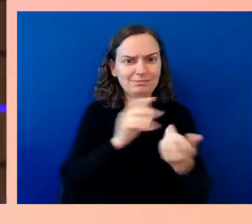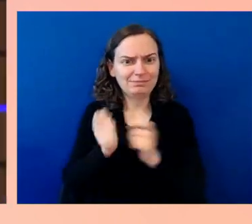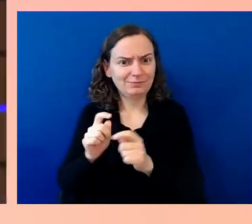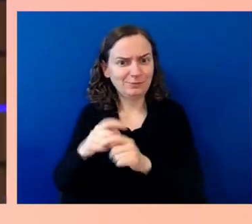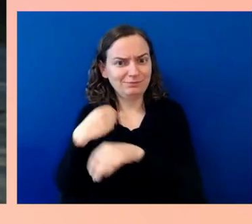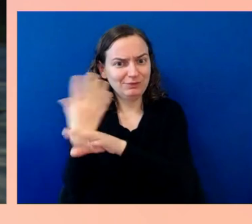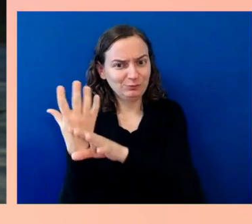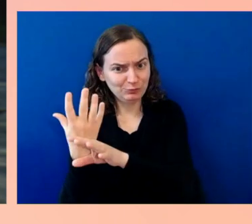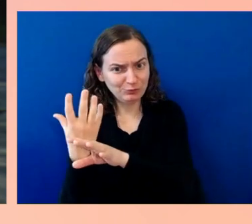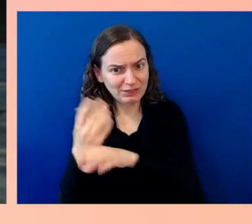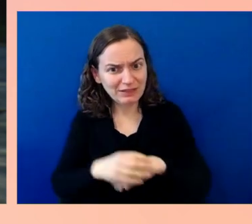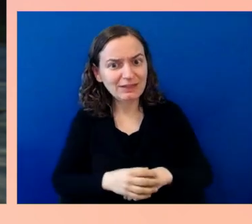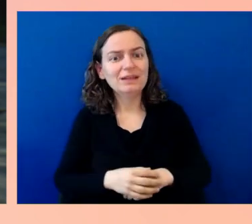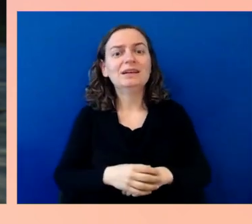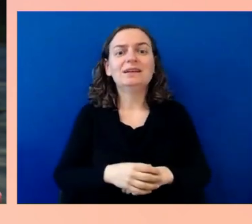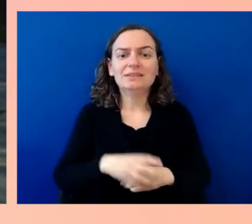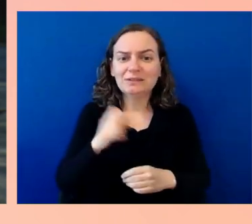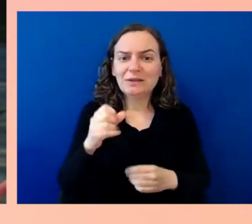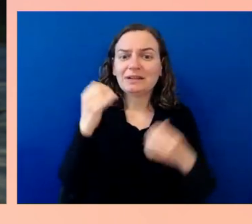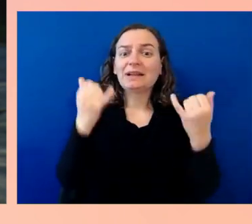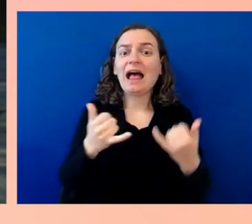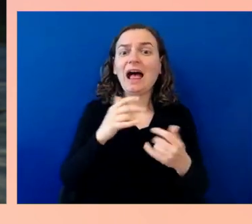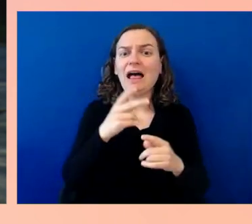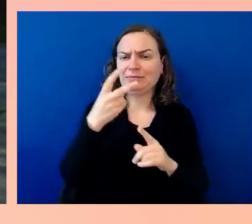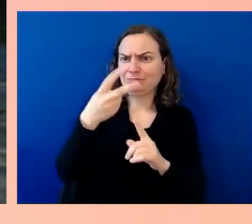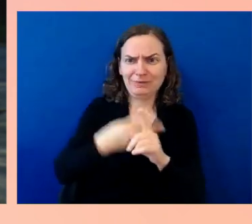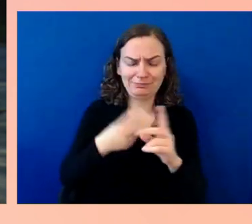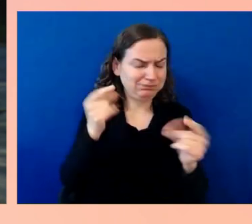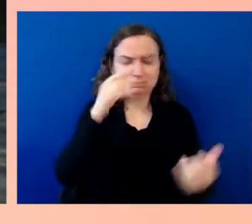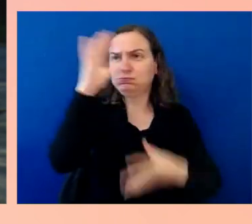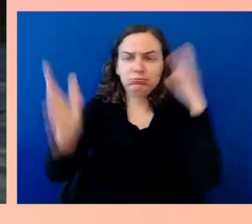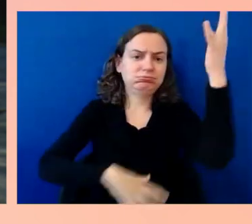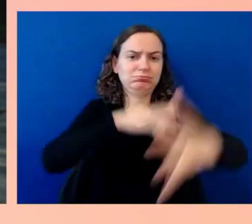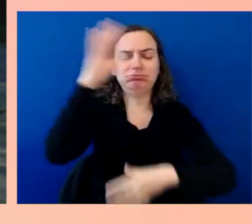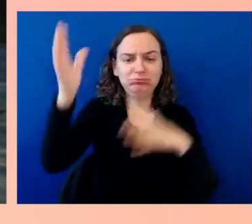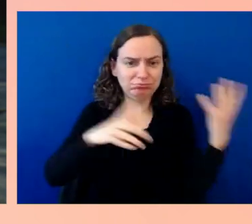Then now, we've settled at the latest normal of hybrid.